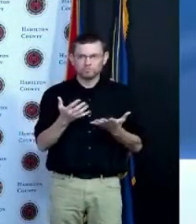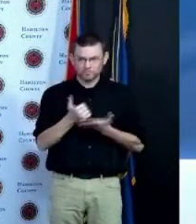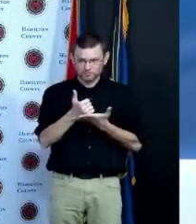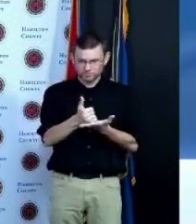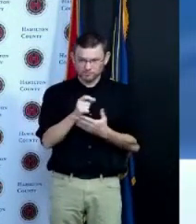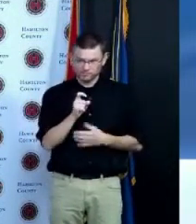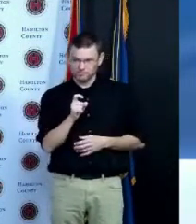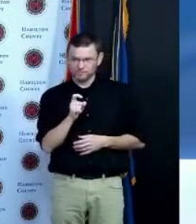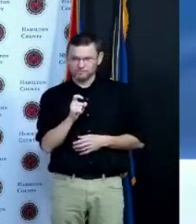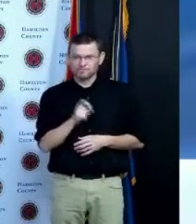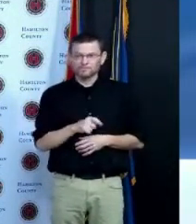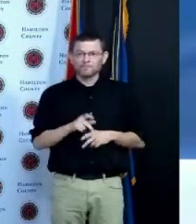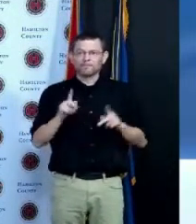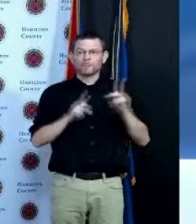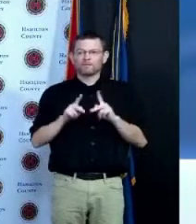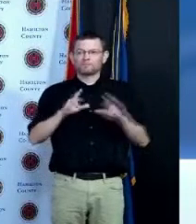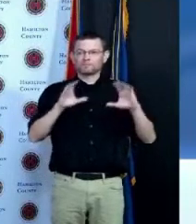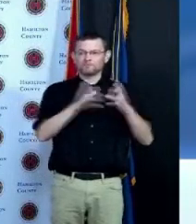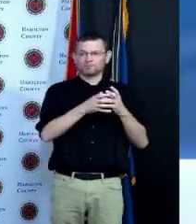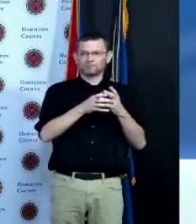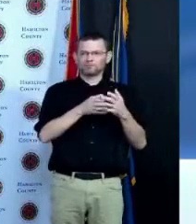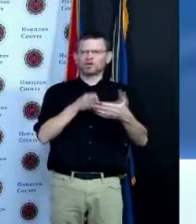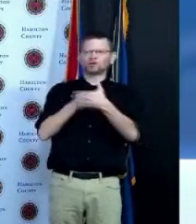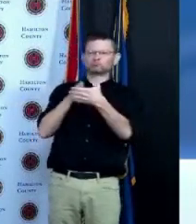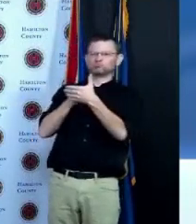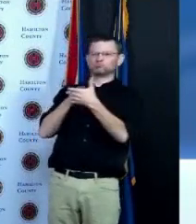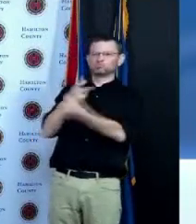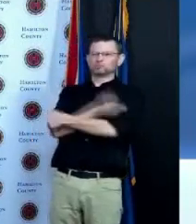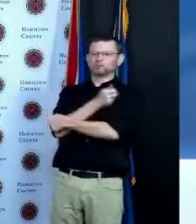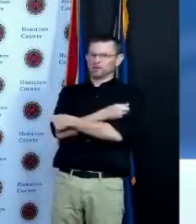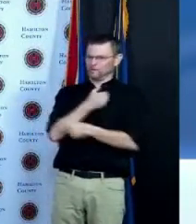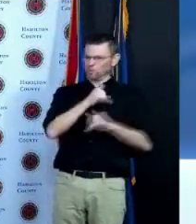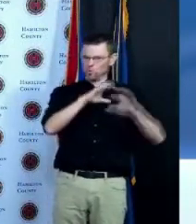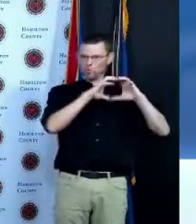some of whom I put on the air and many I do not who simply believe it's a government conspiracy